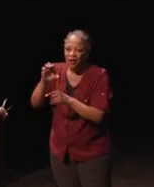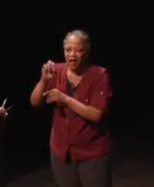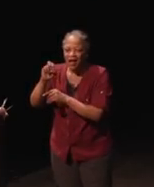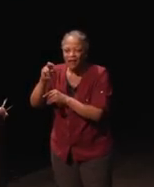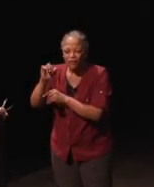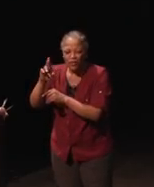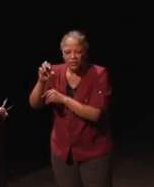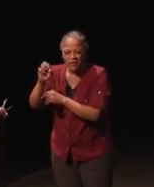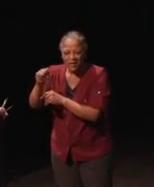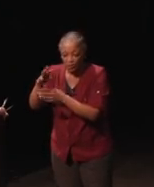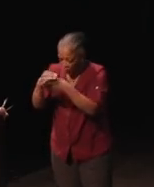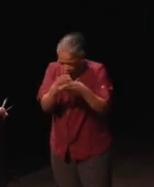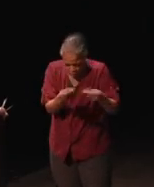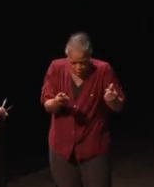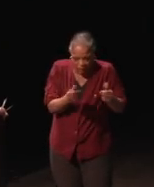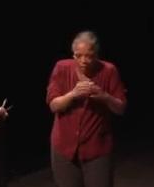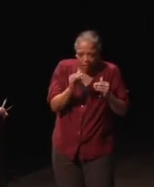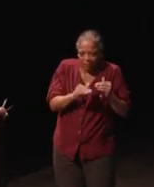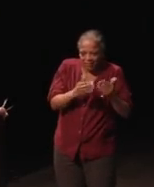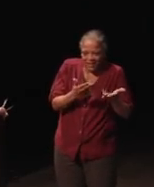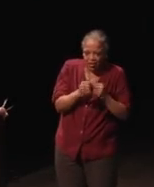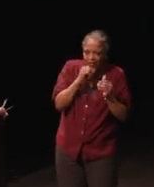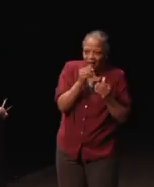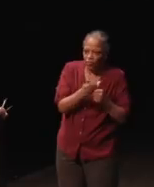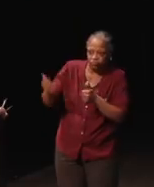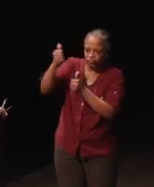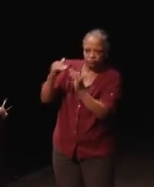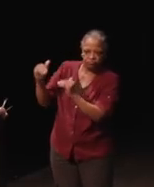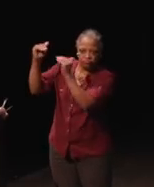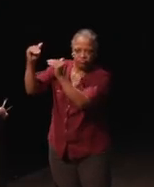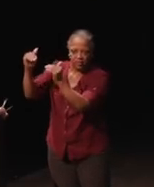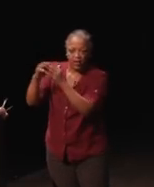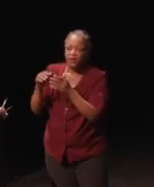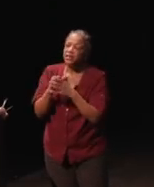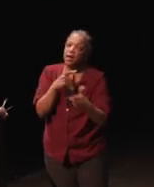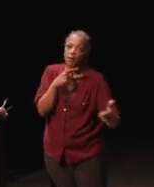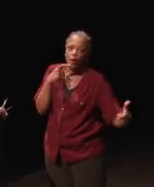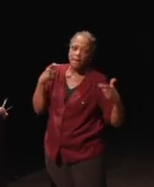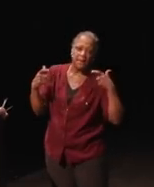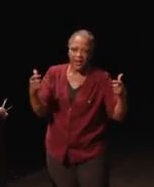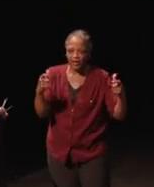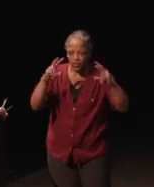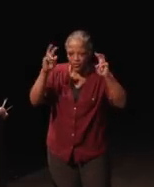We have resolved every single one and some of these are really major that have caused